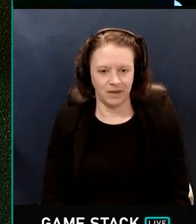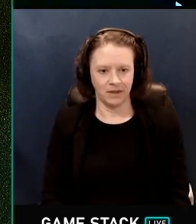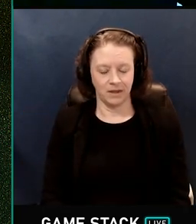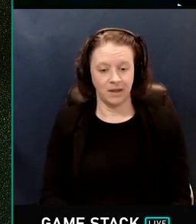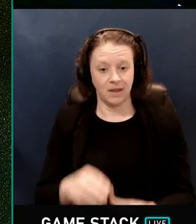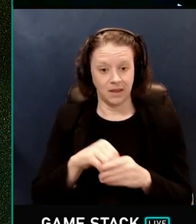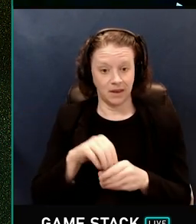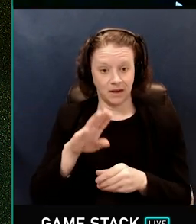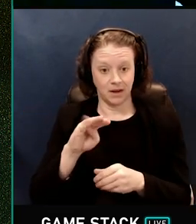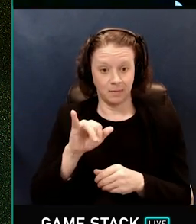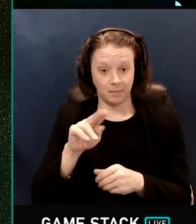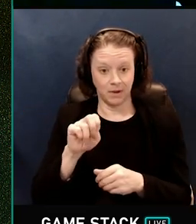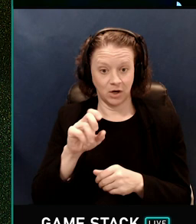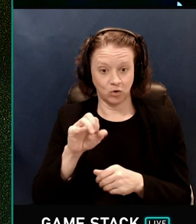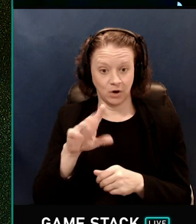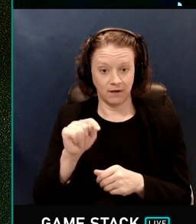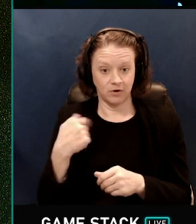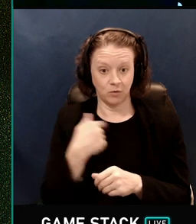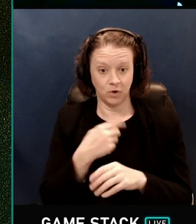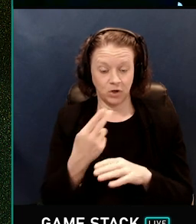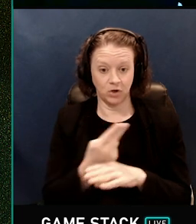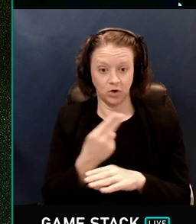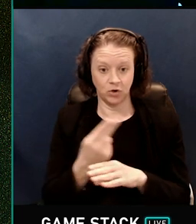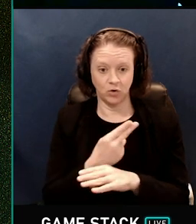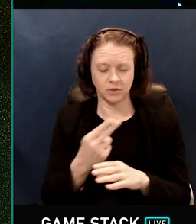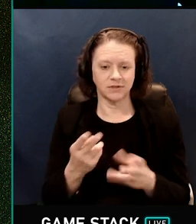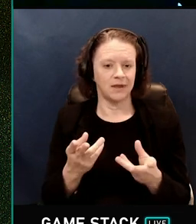So in Minecraft we use a simple form of spherical